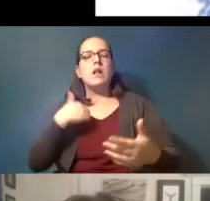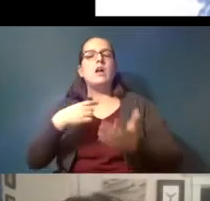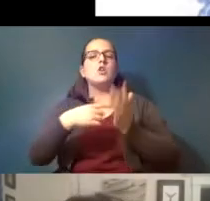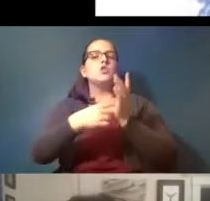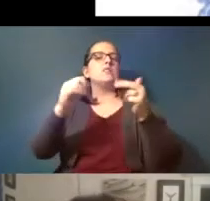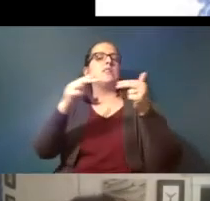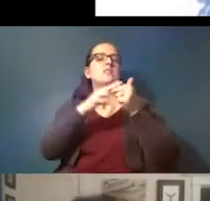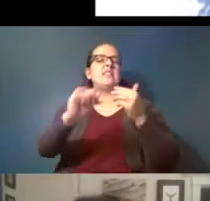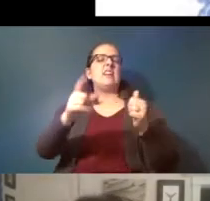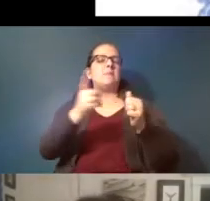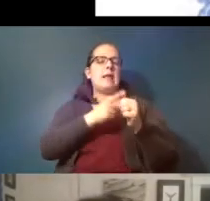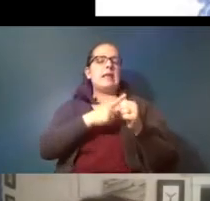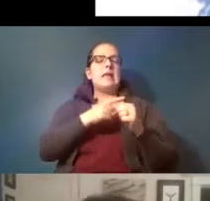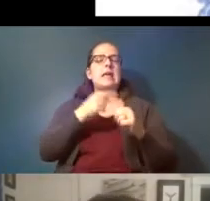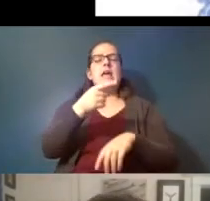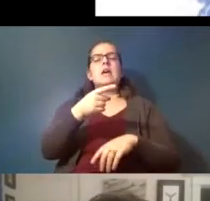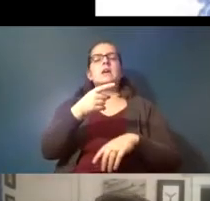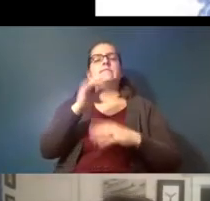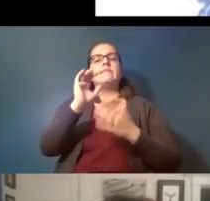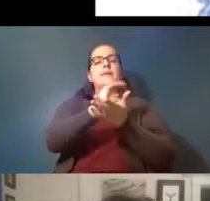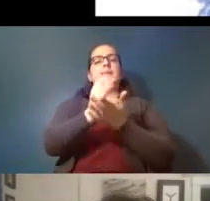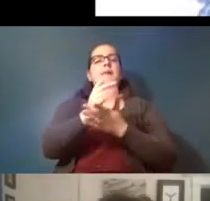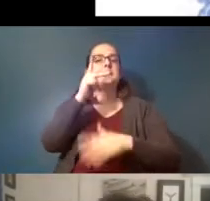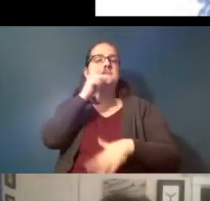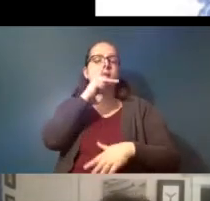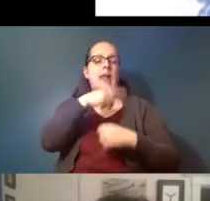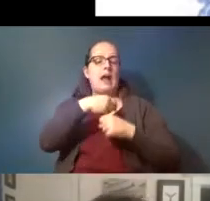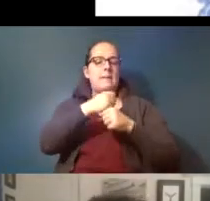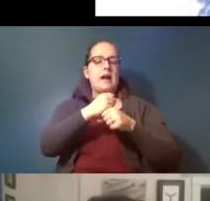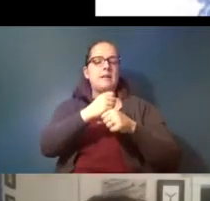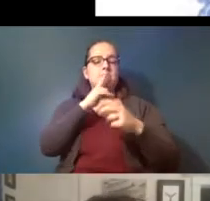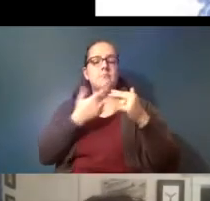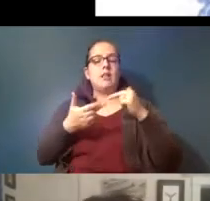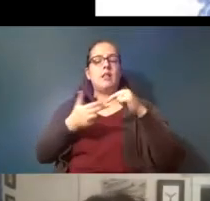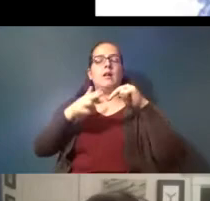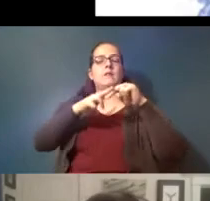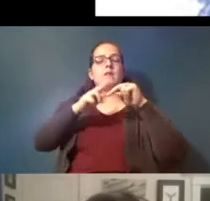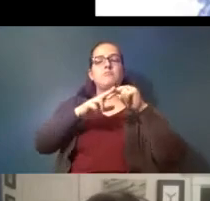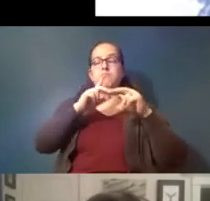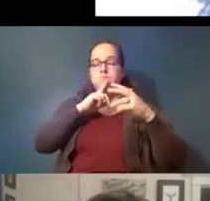in the beginning where the amount of plastic being produced was increasing exponentially